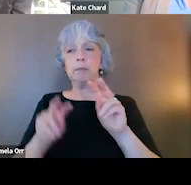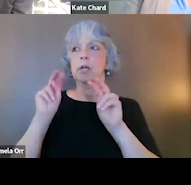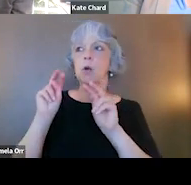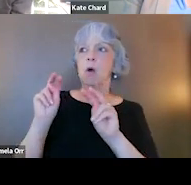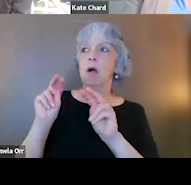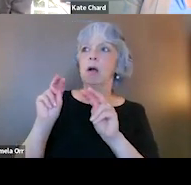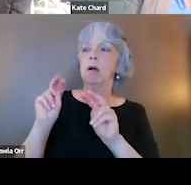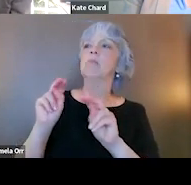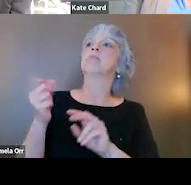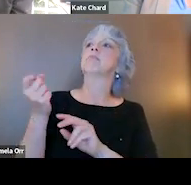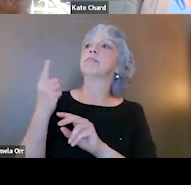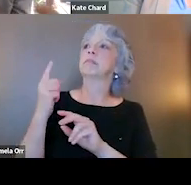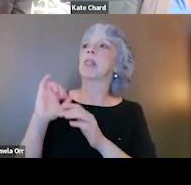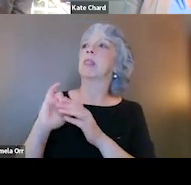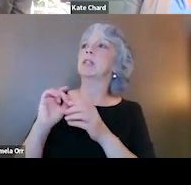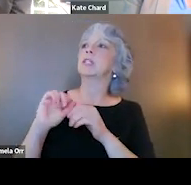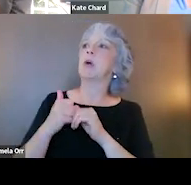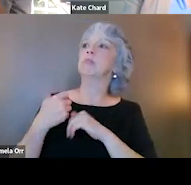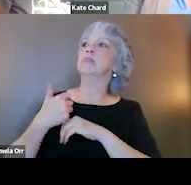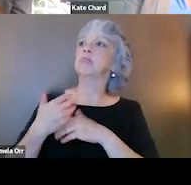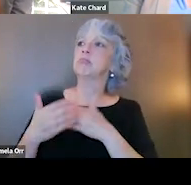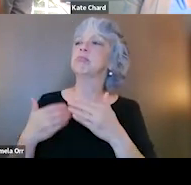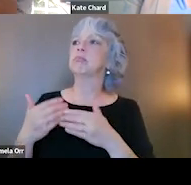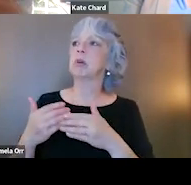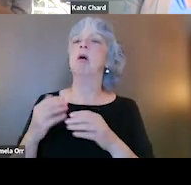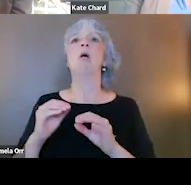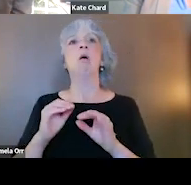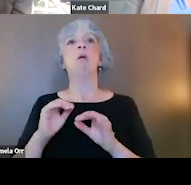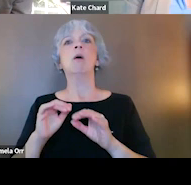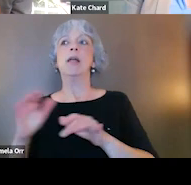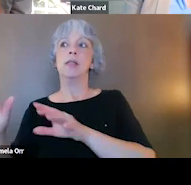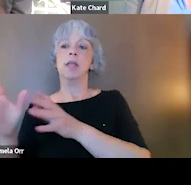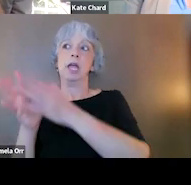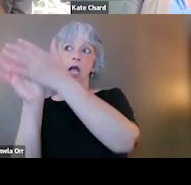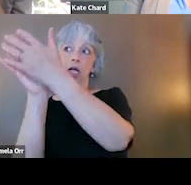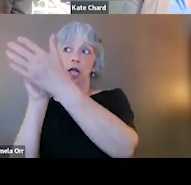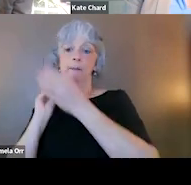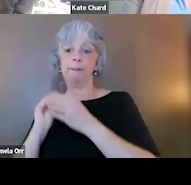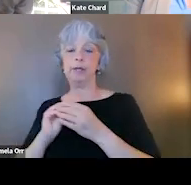or our jail systems or prison systems with that more trauma-informed veteran-specific care.